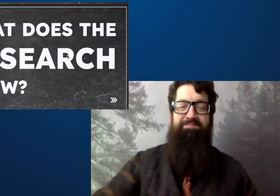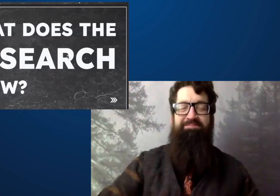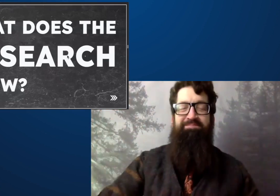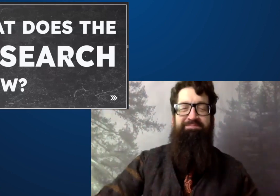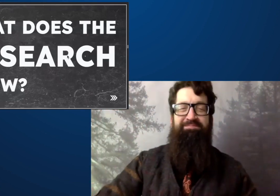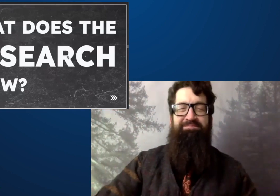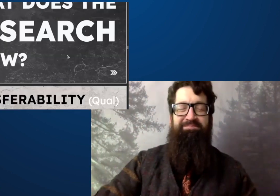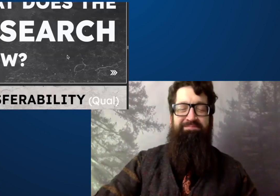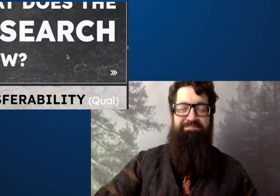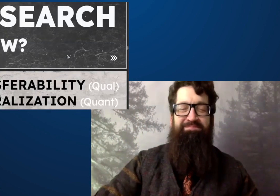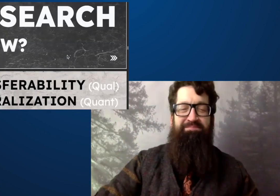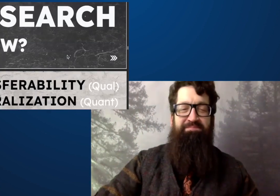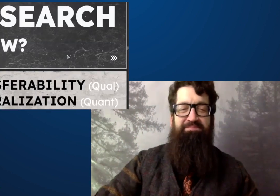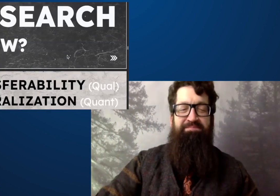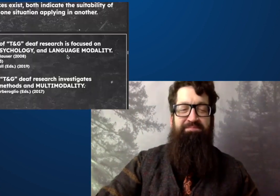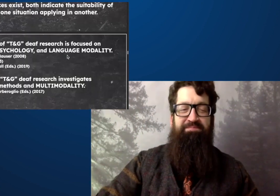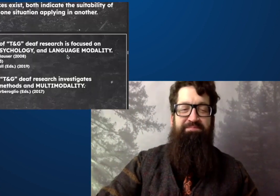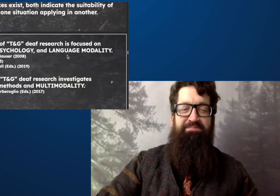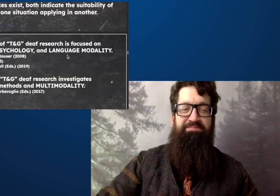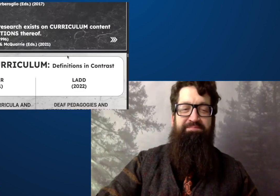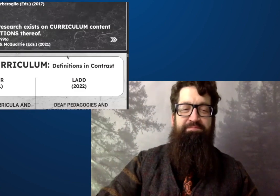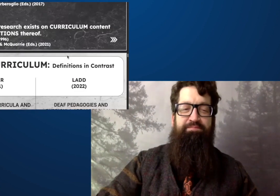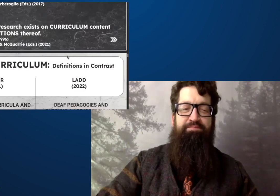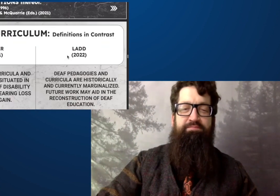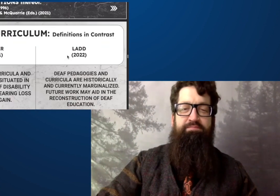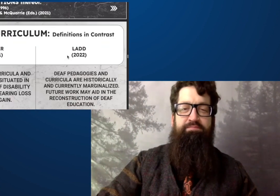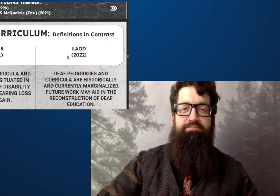So what do we know?